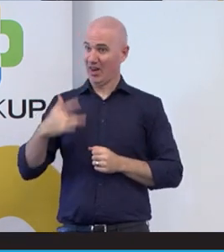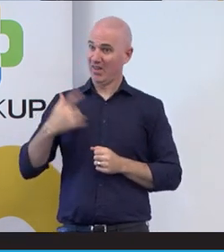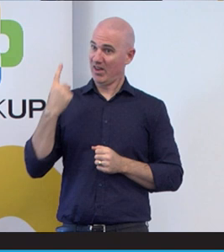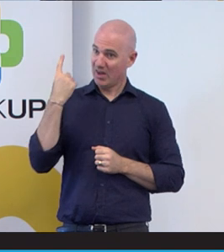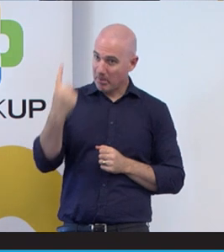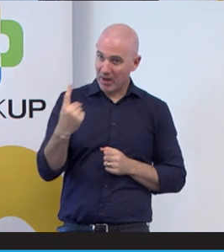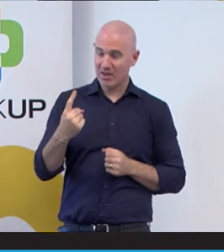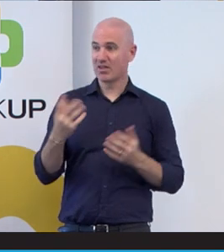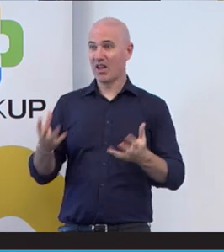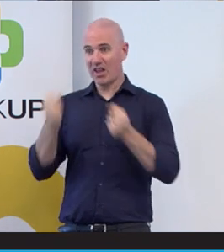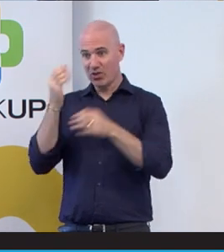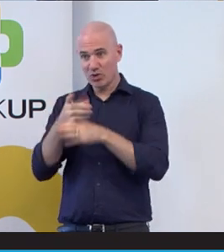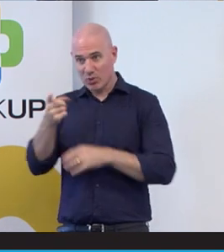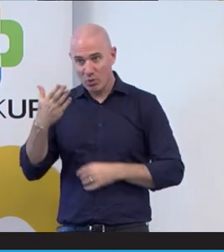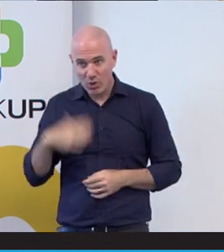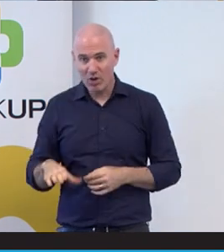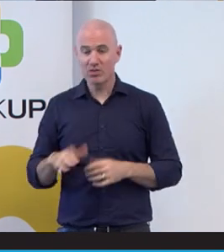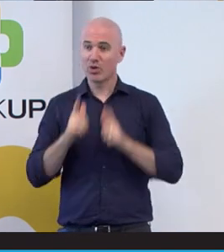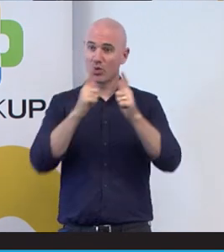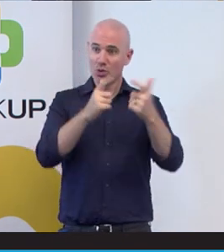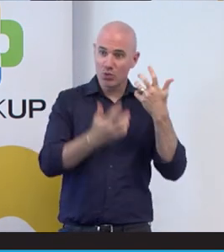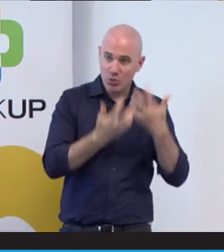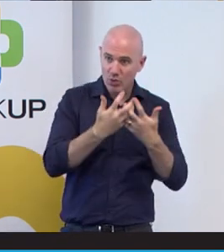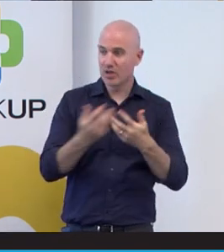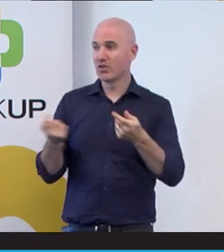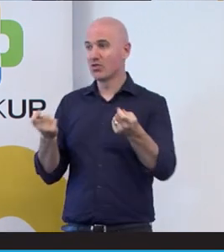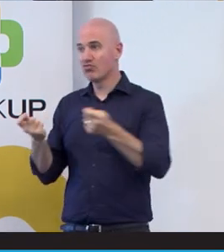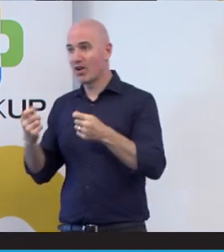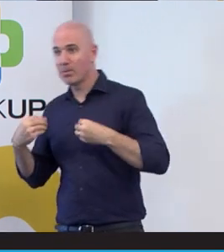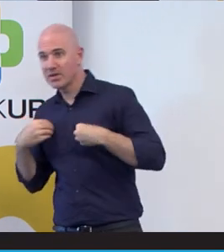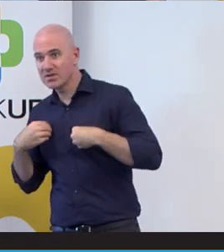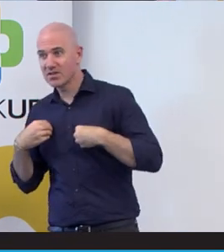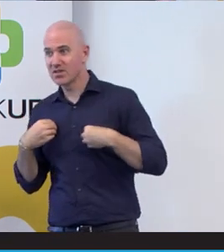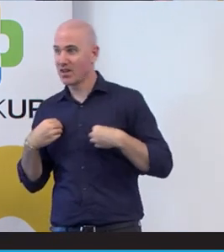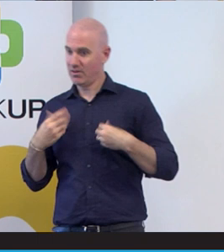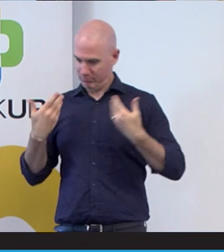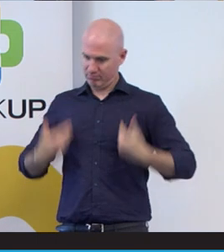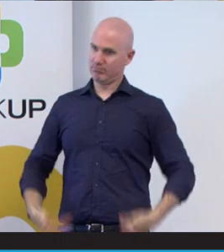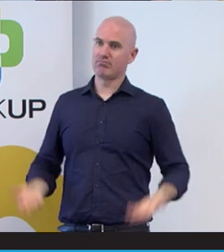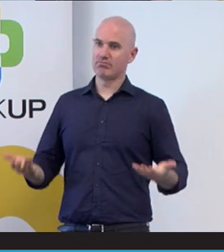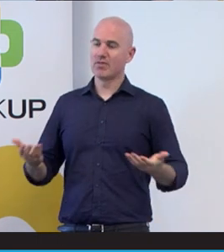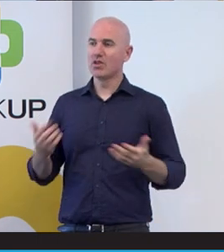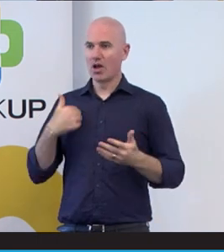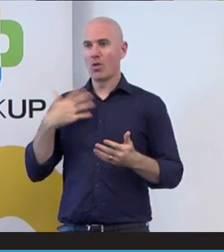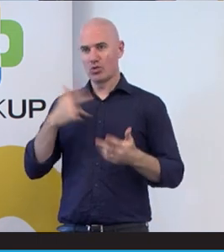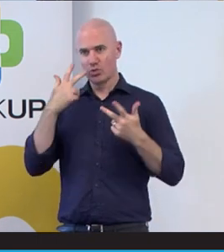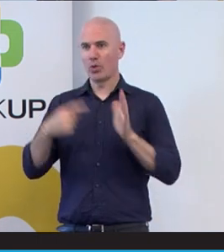your drivers license, go to uni, run a business and this is what I am I want to show examples.